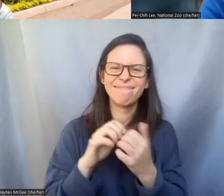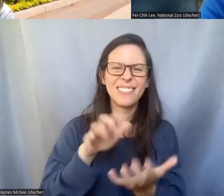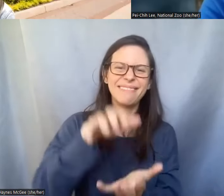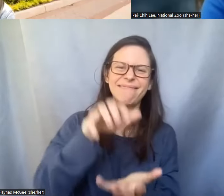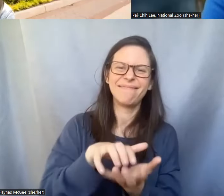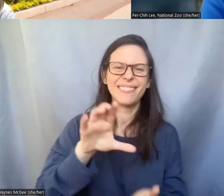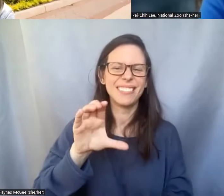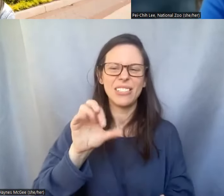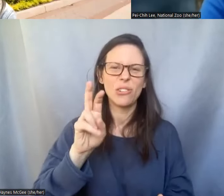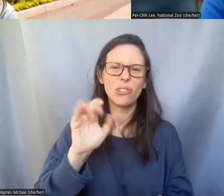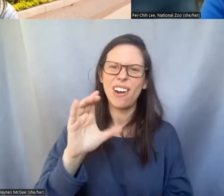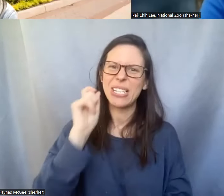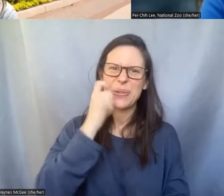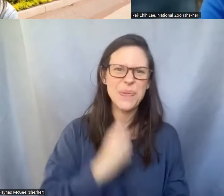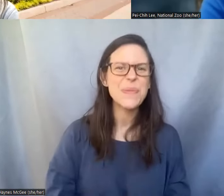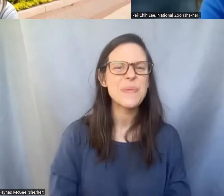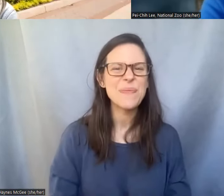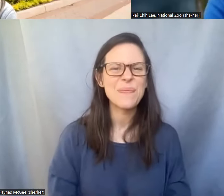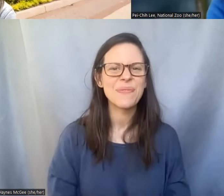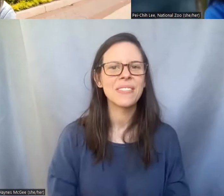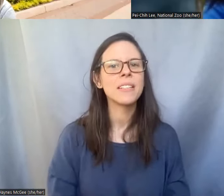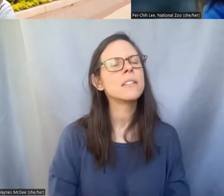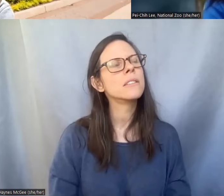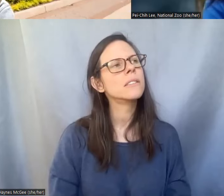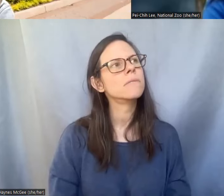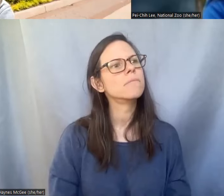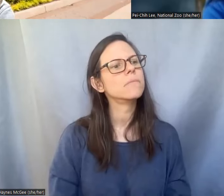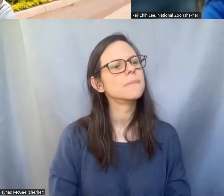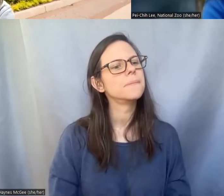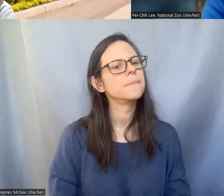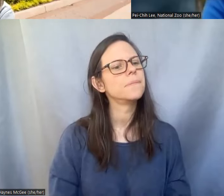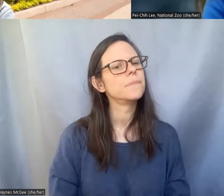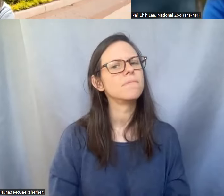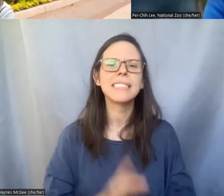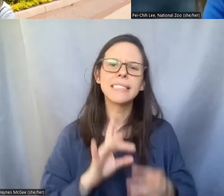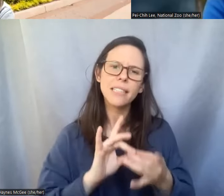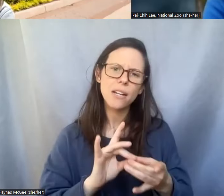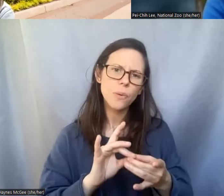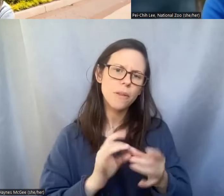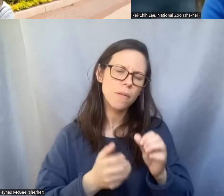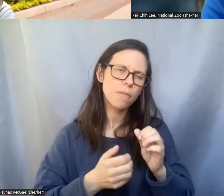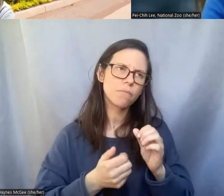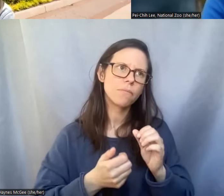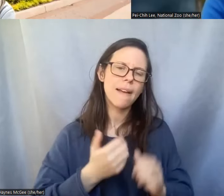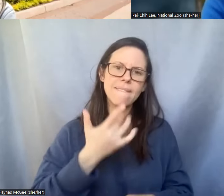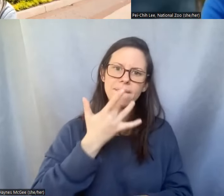but yeah the um regarding the species that I work with I think Giant Panda is actually what